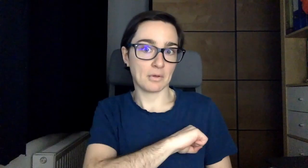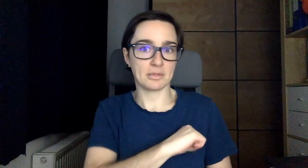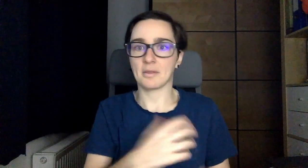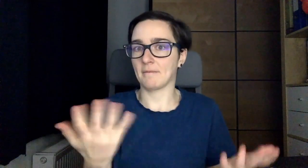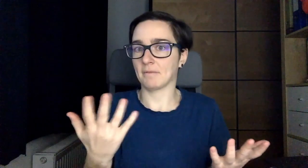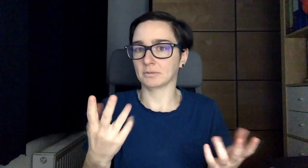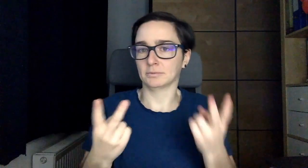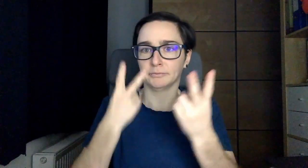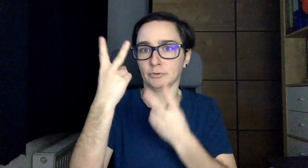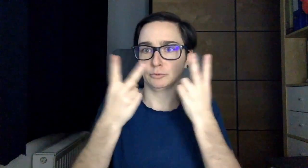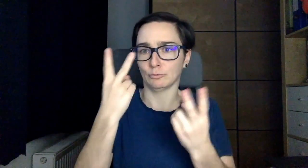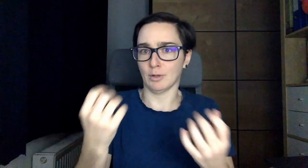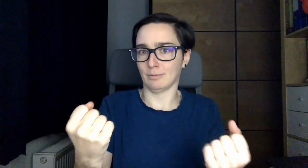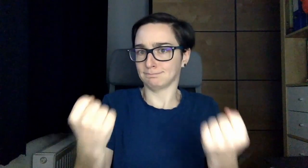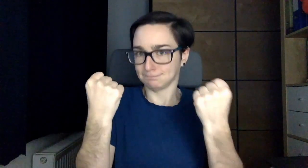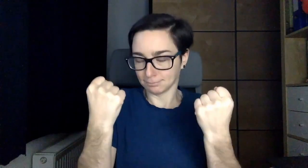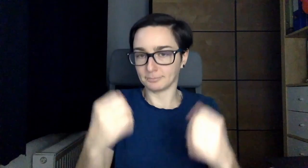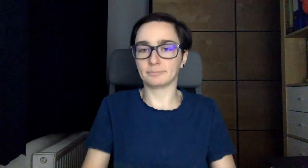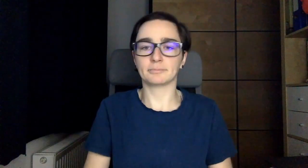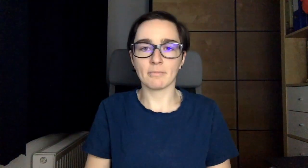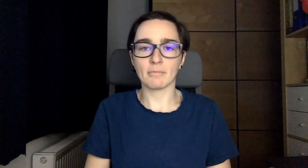One benefit of being deaf is that we are very visual people.